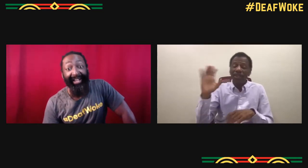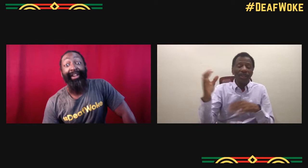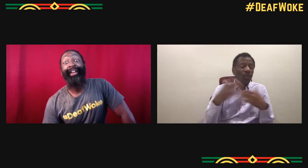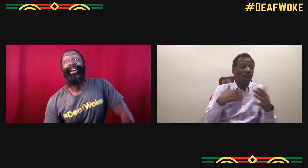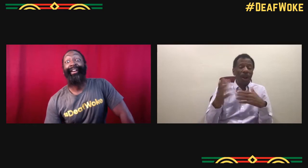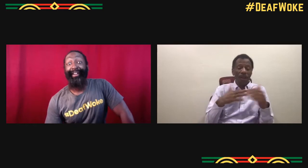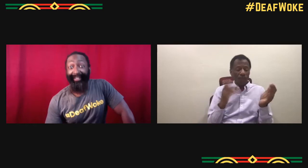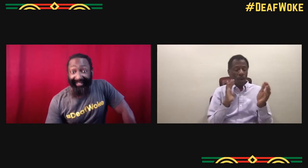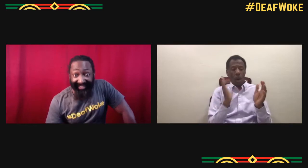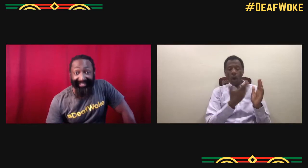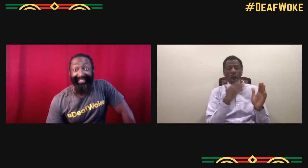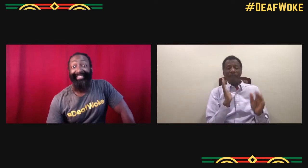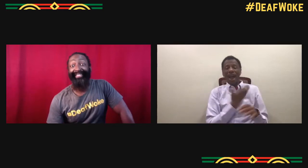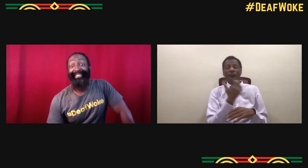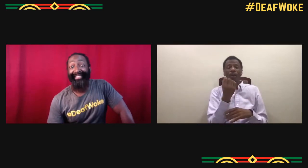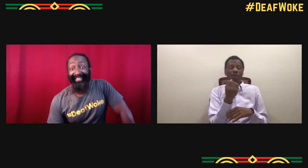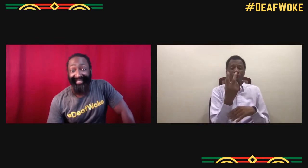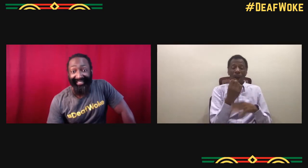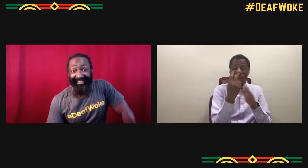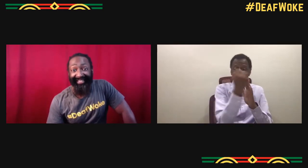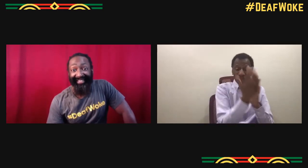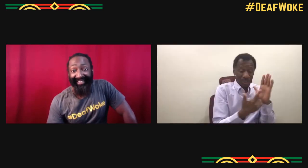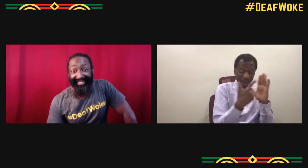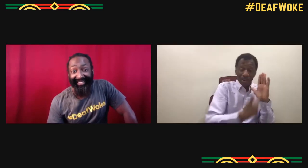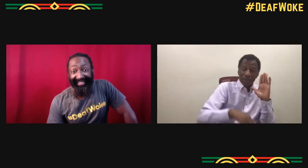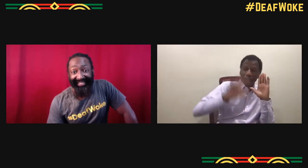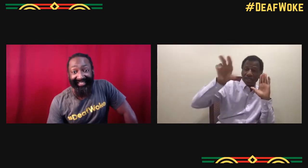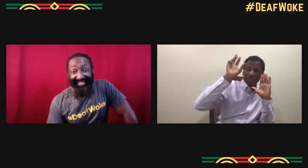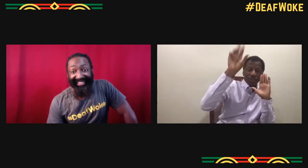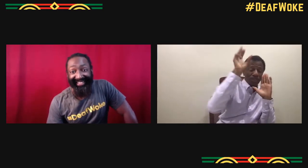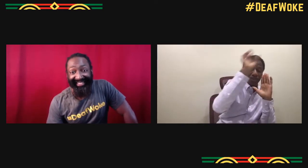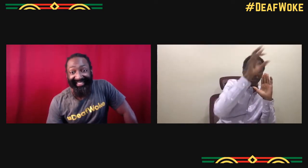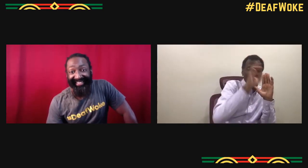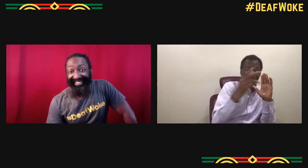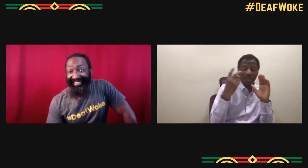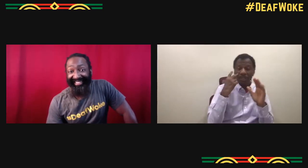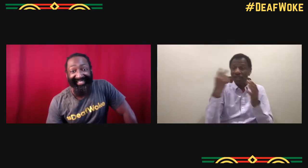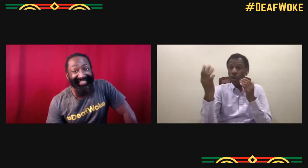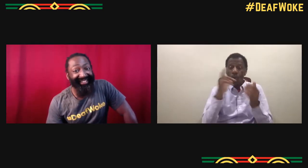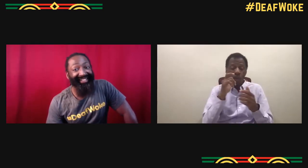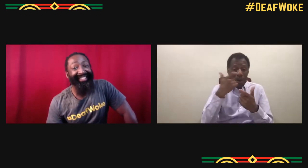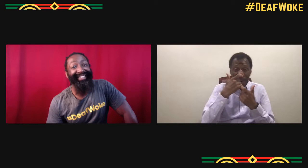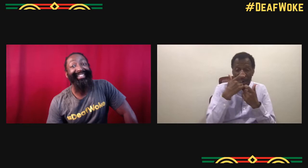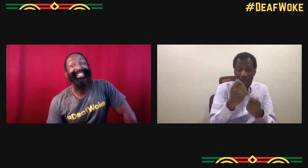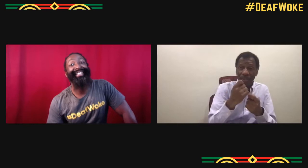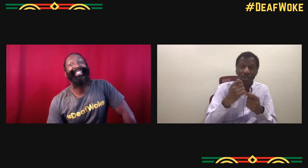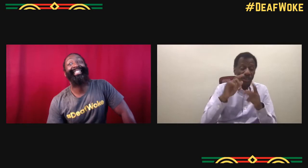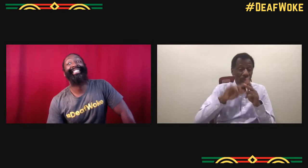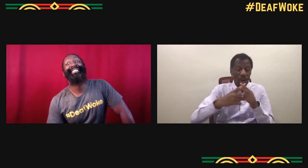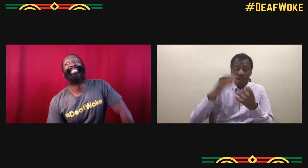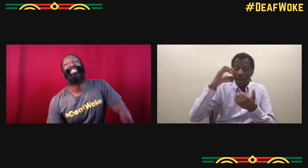Our streaming companies partnering up with like NBC, I got 12 scripts, we're pitching those